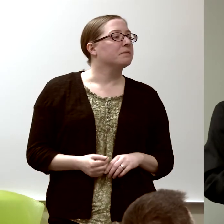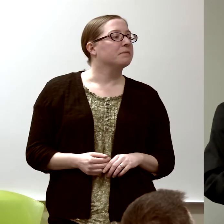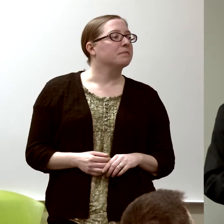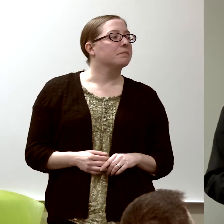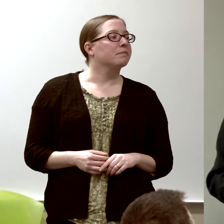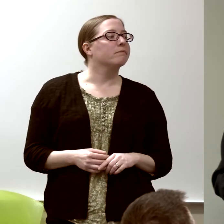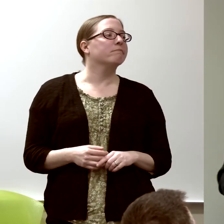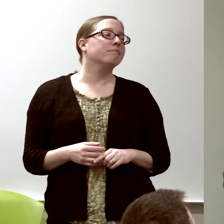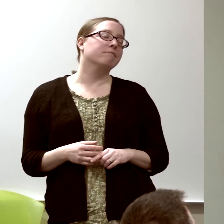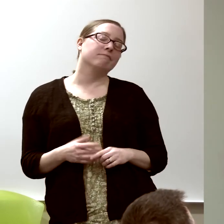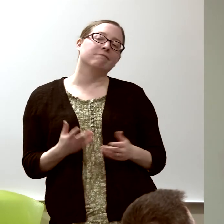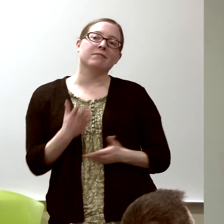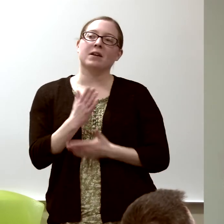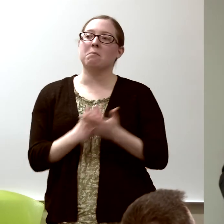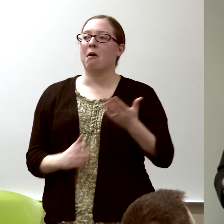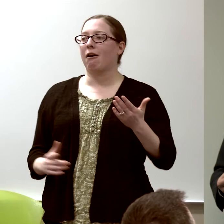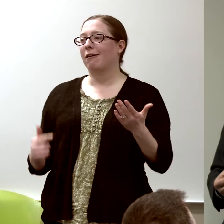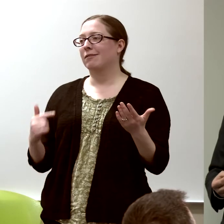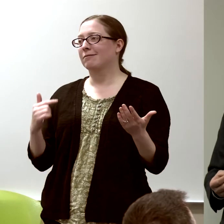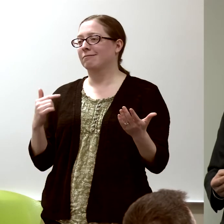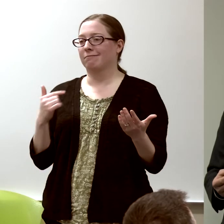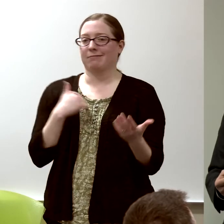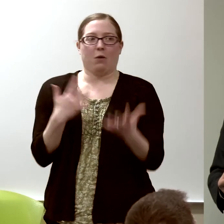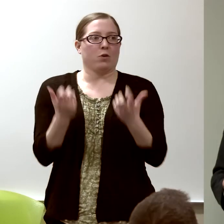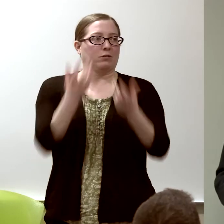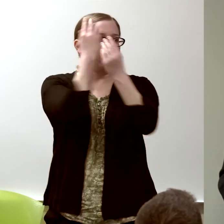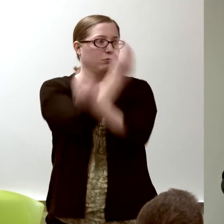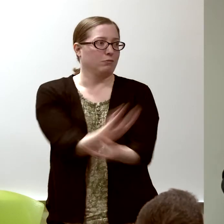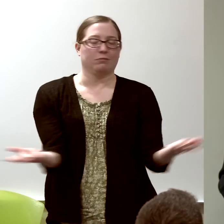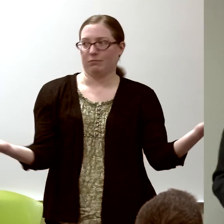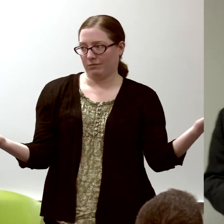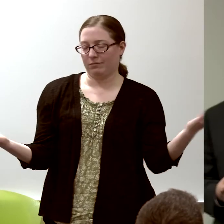So I guess part of what I want to tell all of you is...